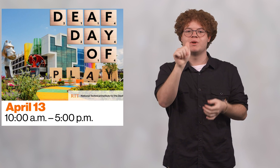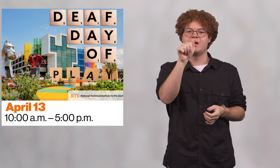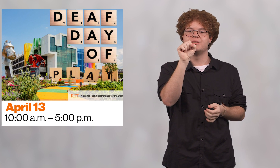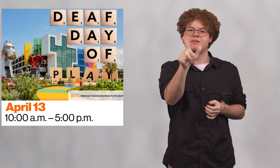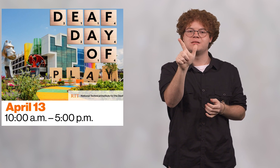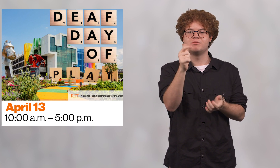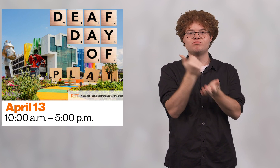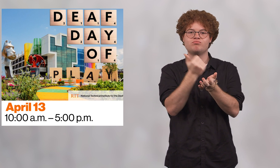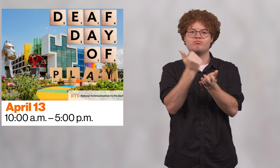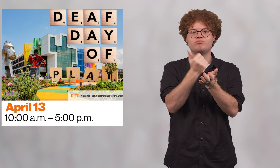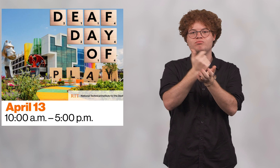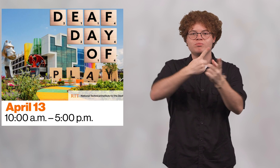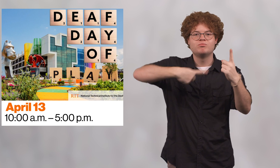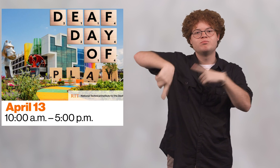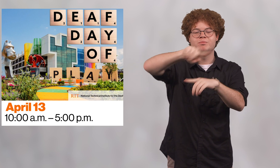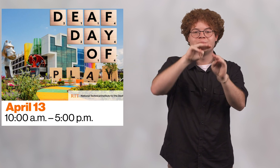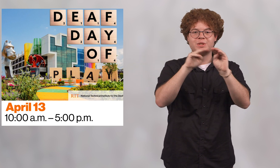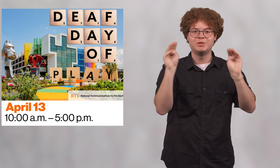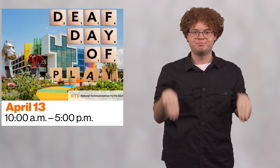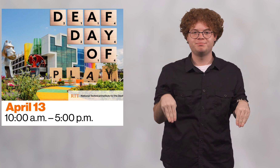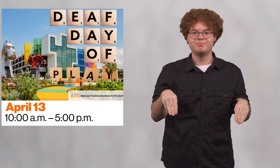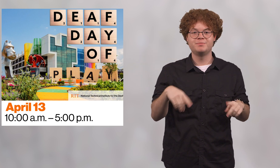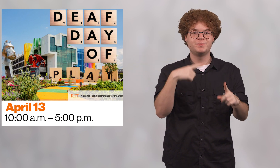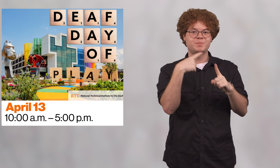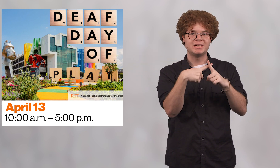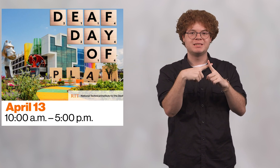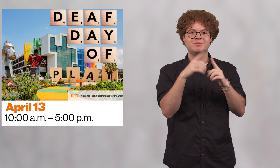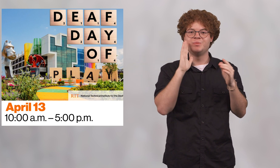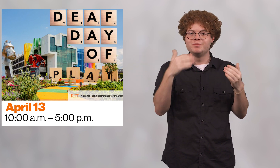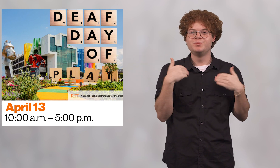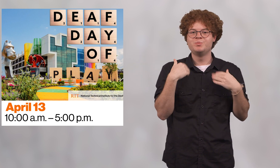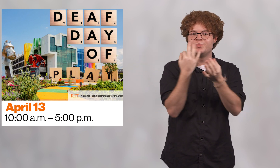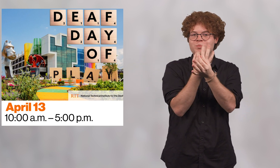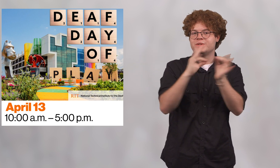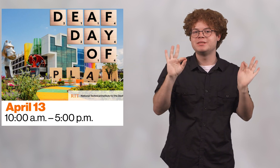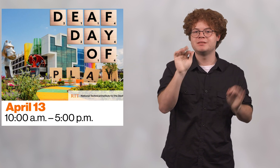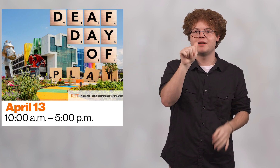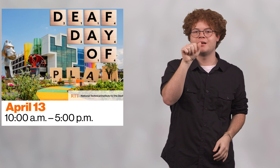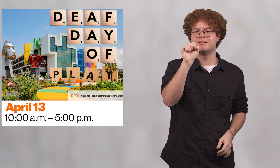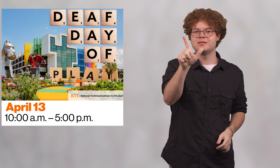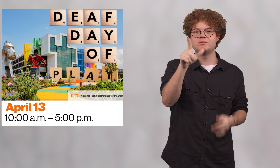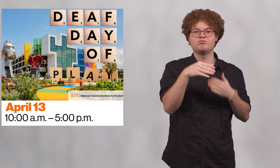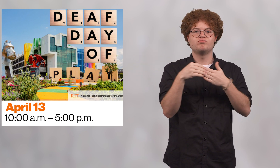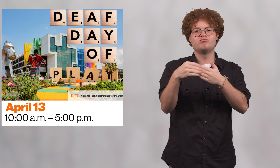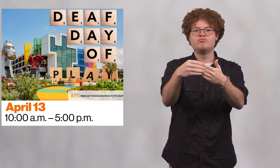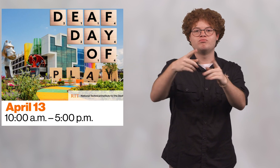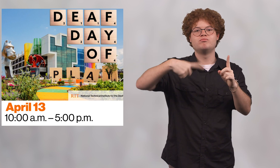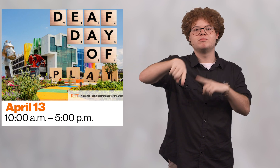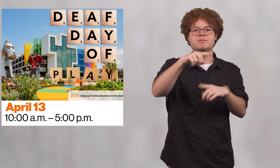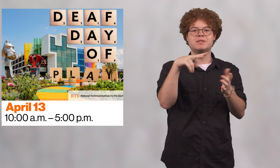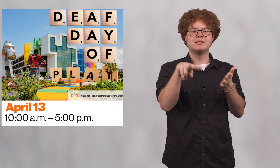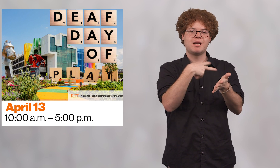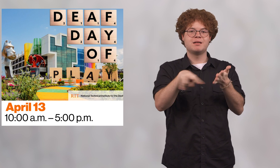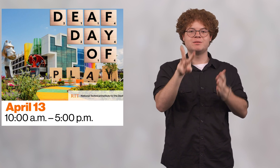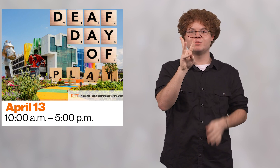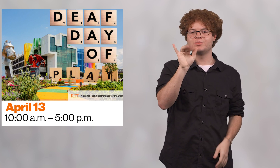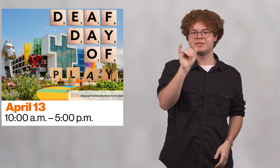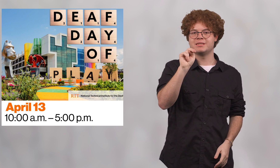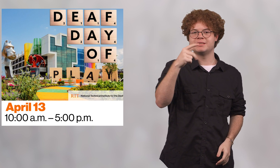ASL assistance throughout the museum. Plus, there'll be free ASL tours of the